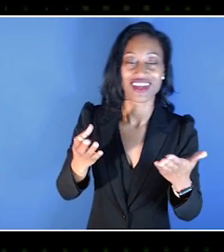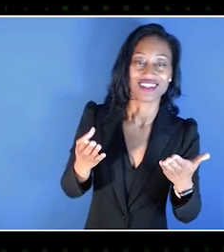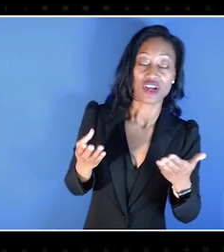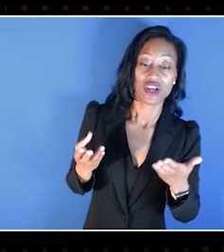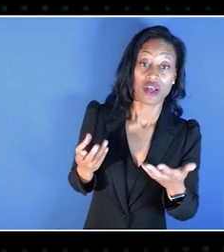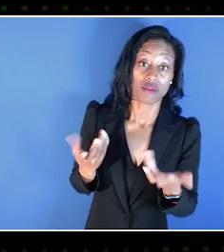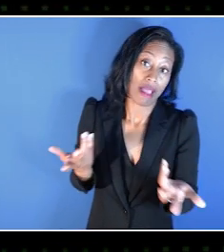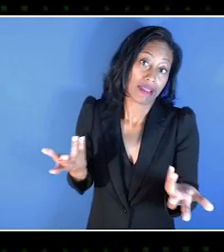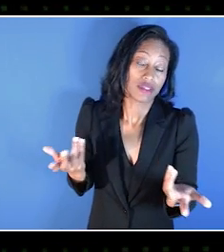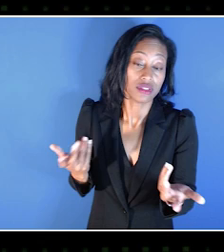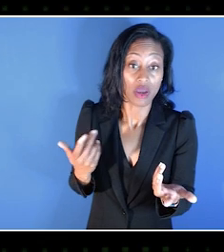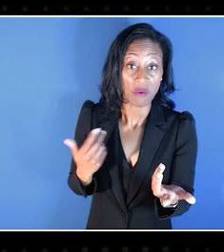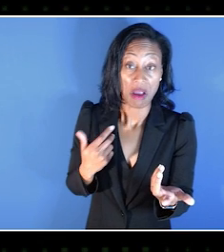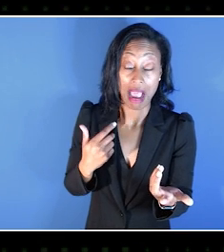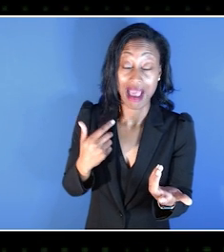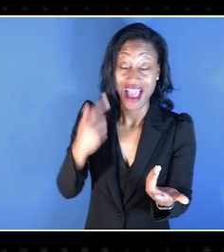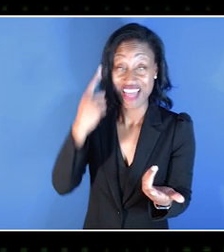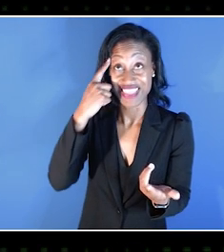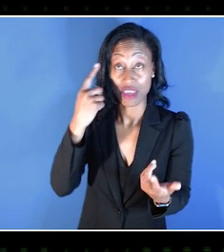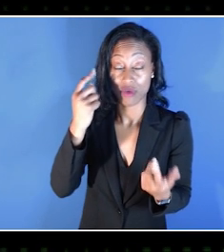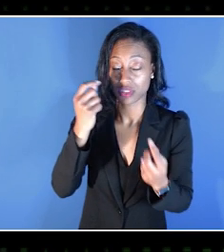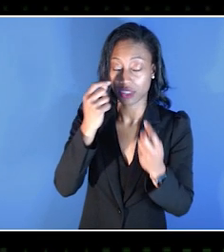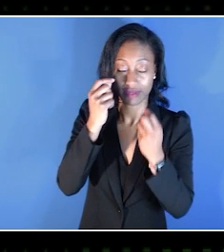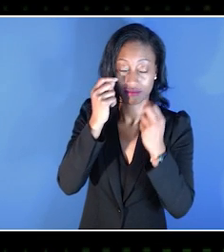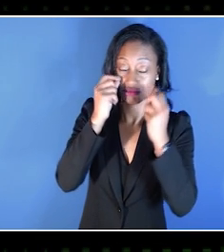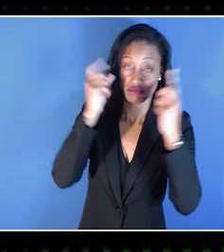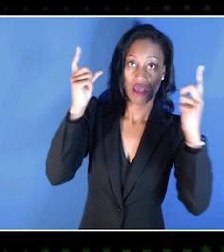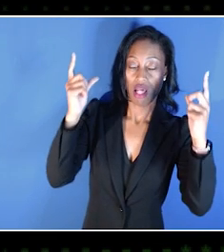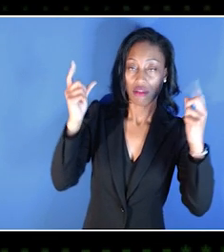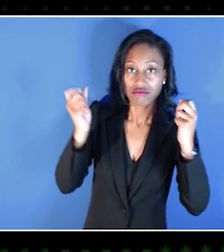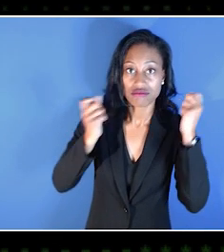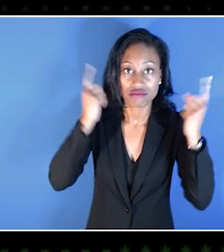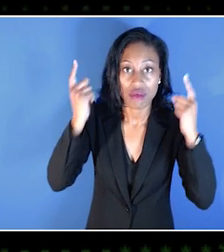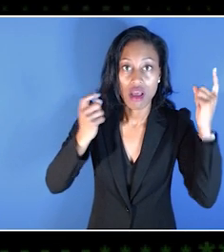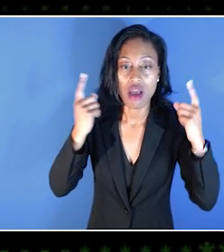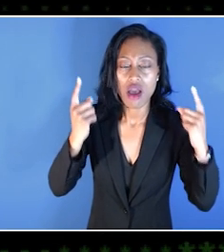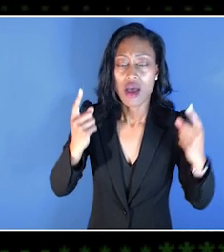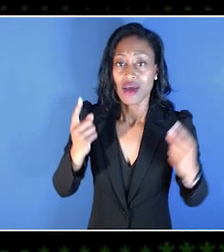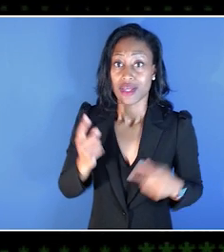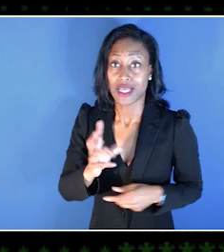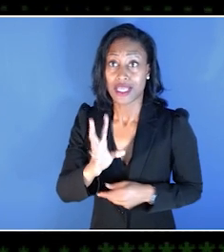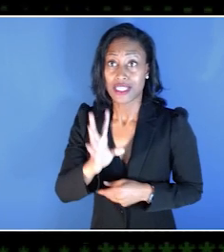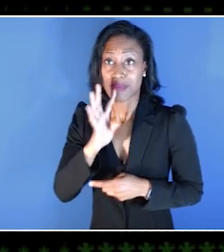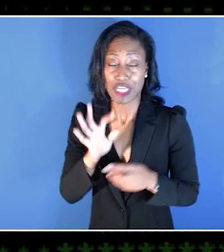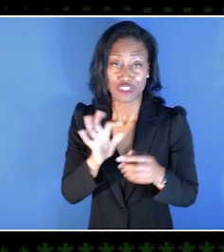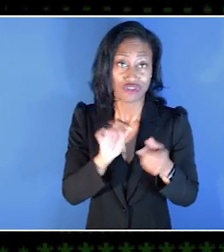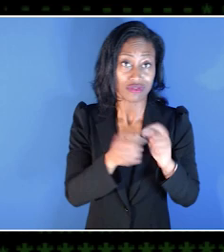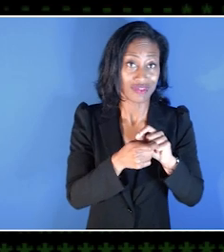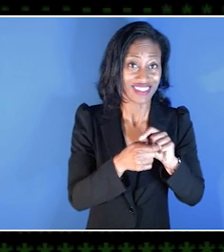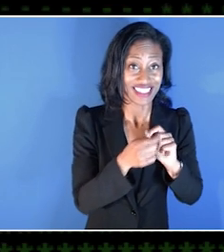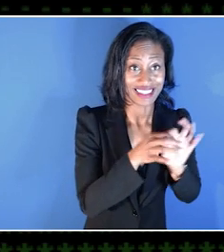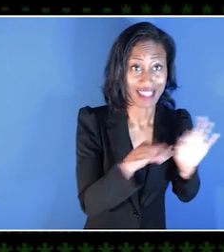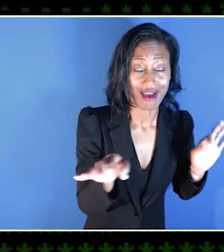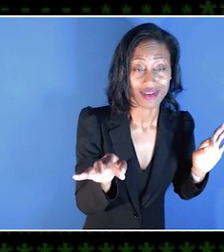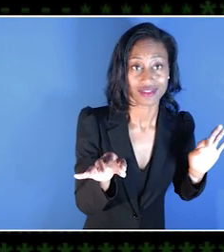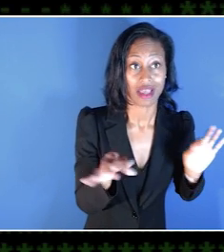which is, I think it's eye opening for us. There was a speech-to-text, text-to-speech game chat,